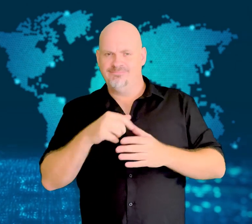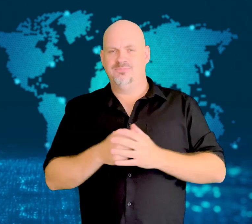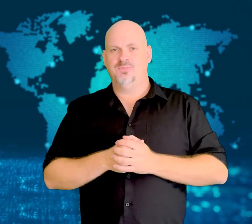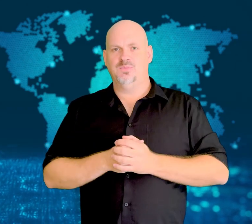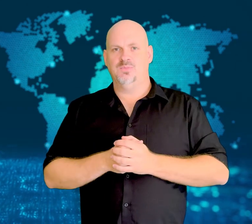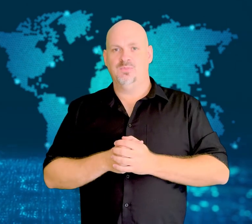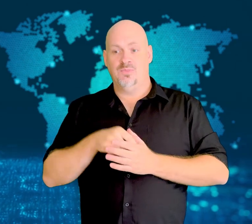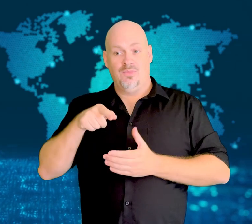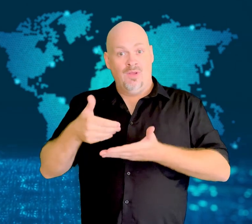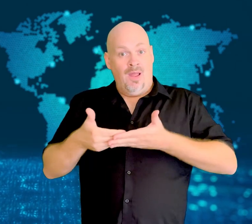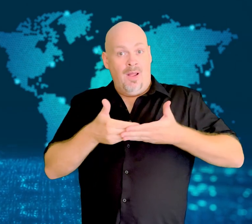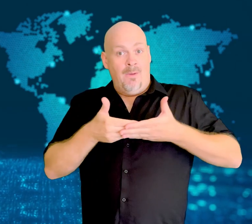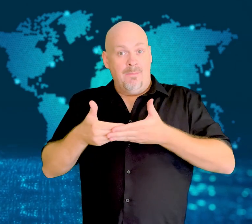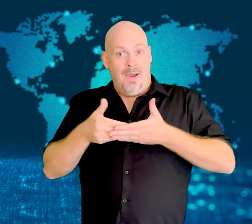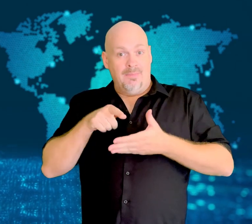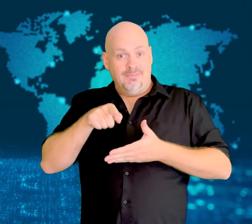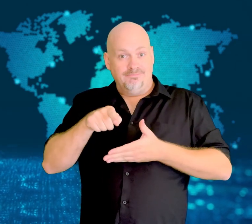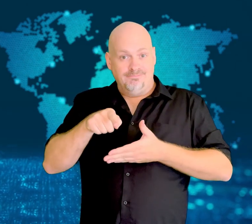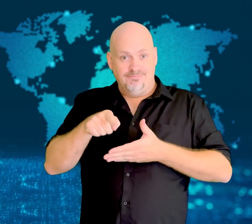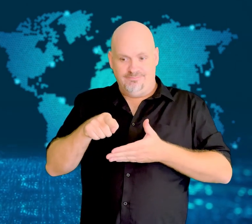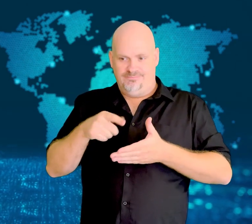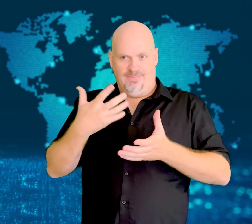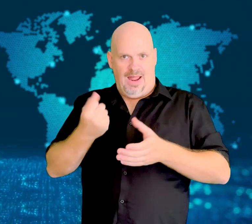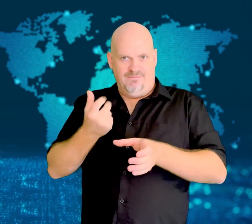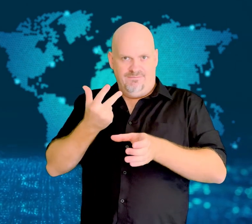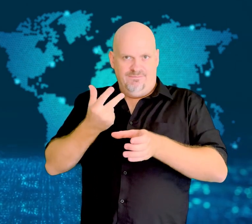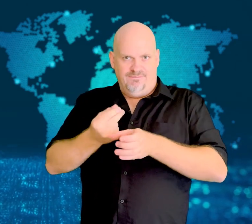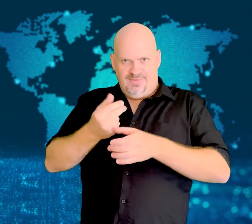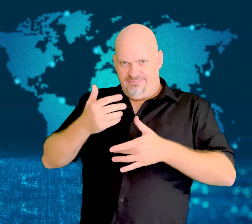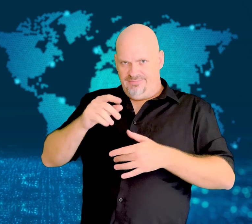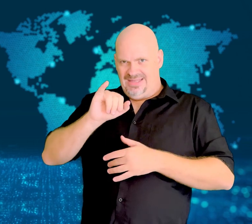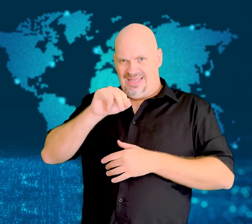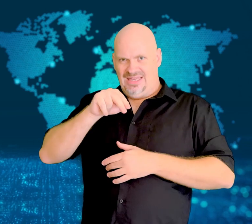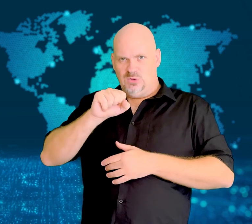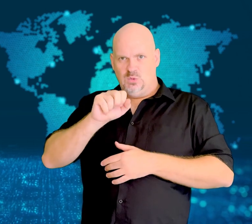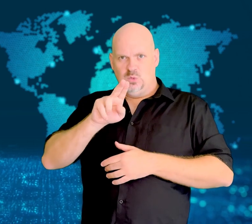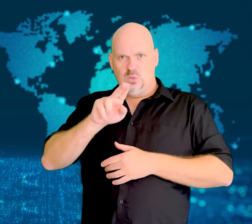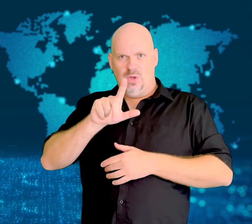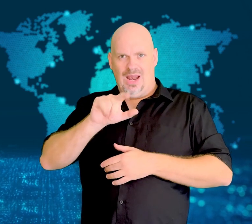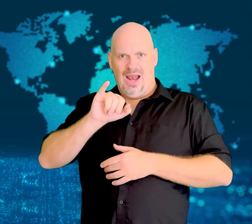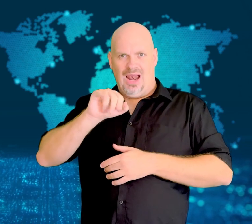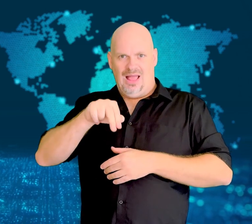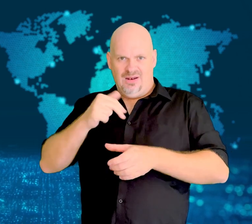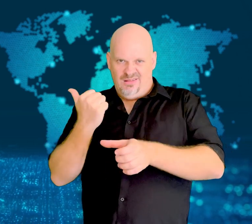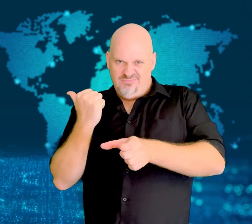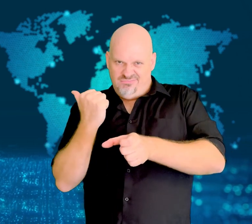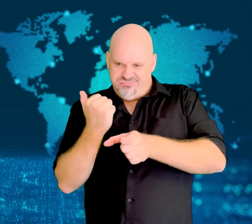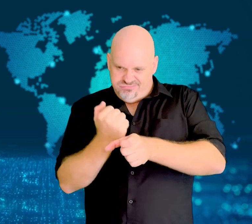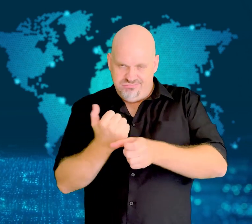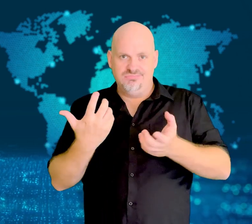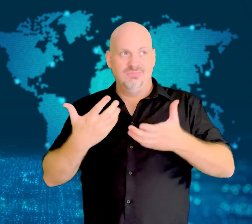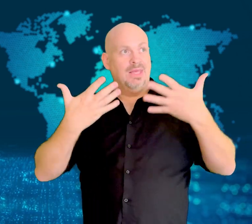when air was injected into the bloodstream.